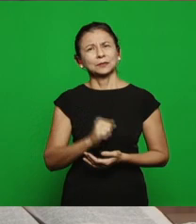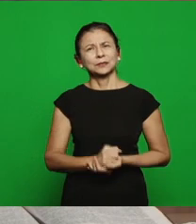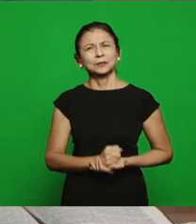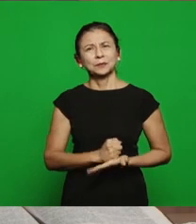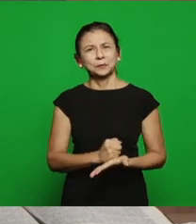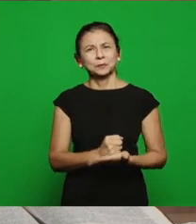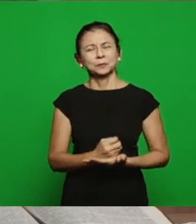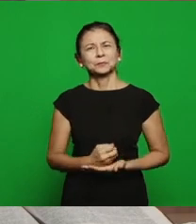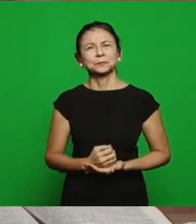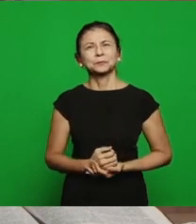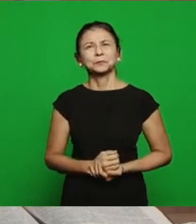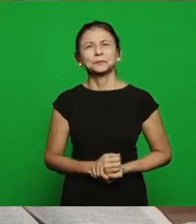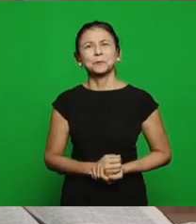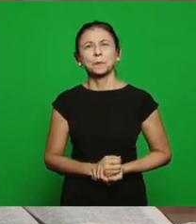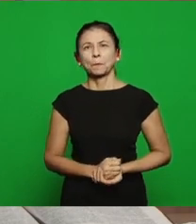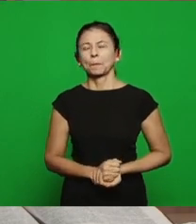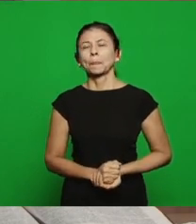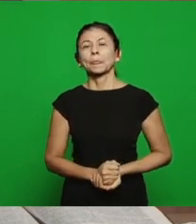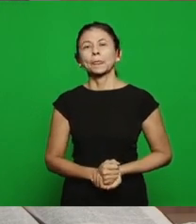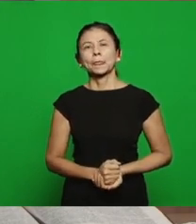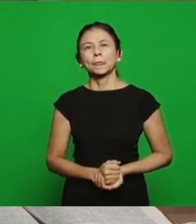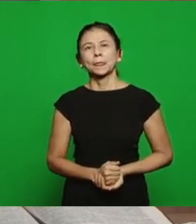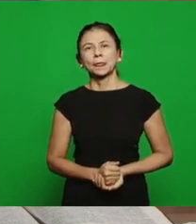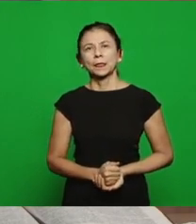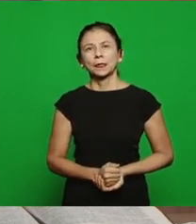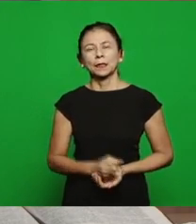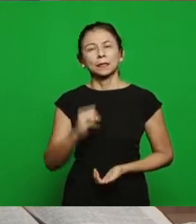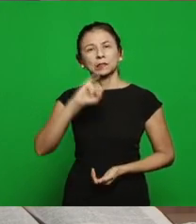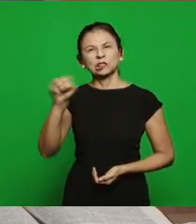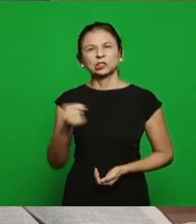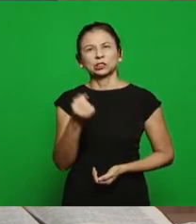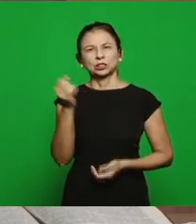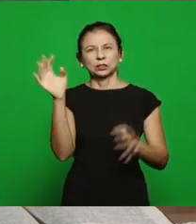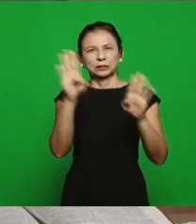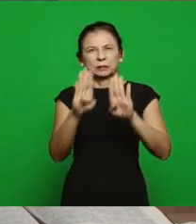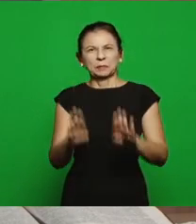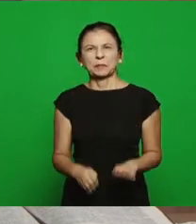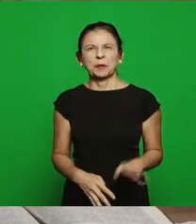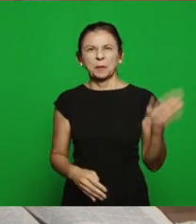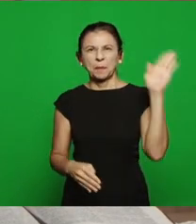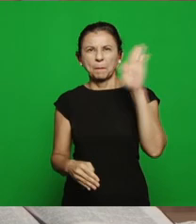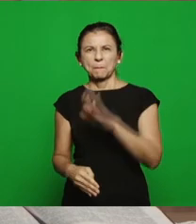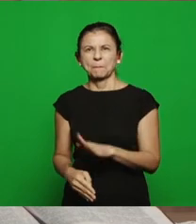it’s here: the evils caused by Jezebel, for example, she introduced the